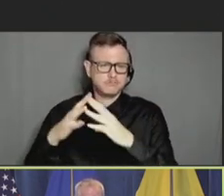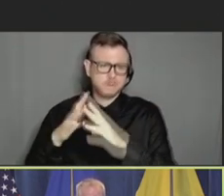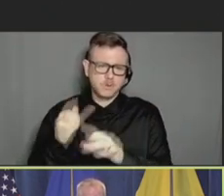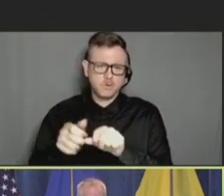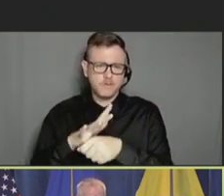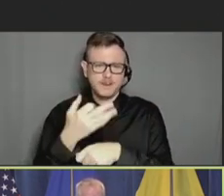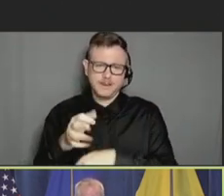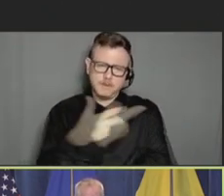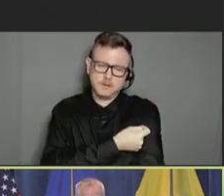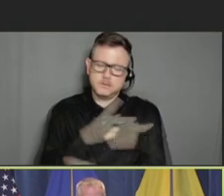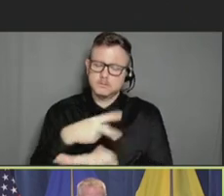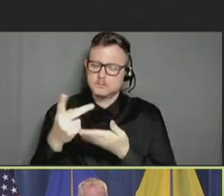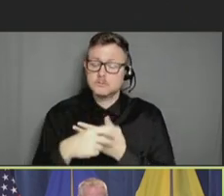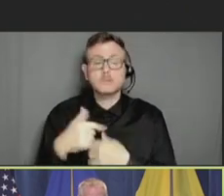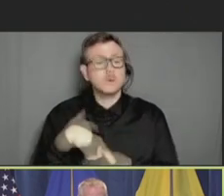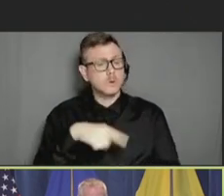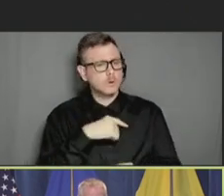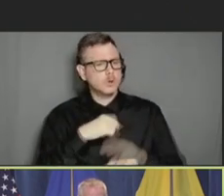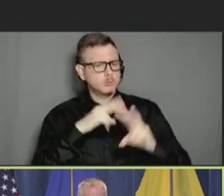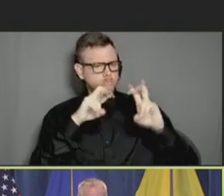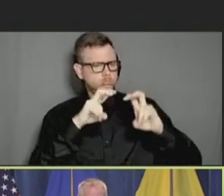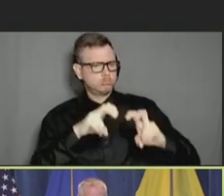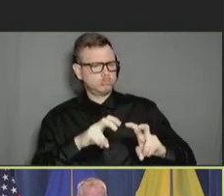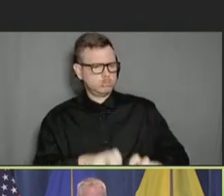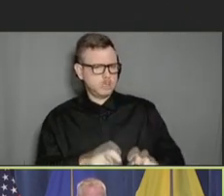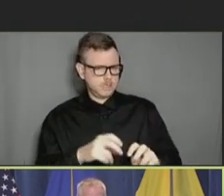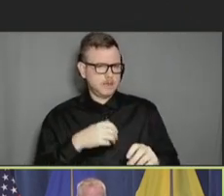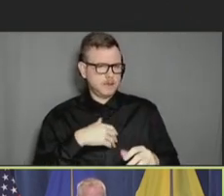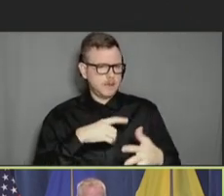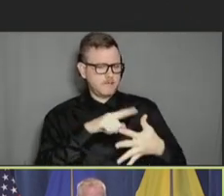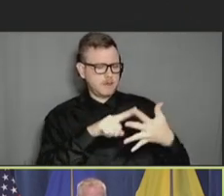We did review further data on mortality at five additional meetings through March of